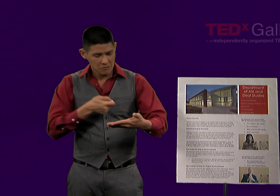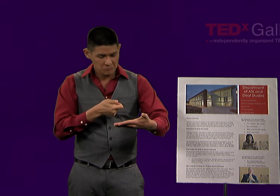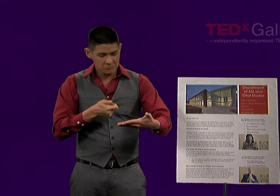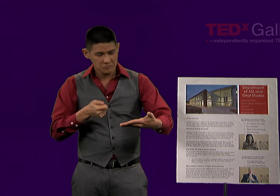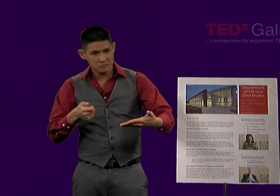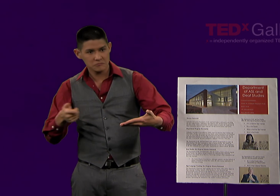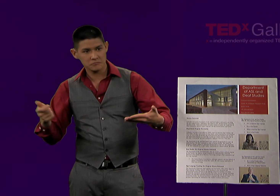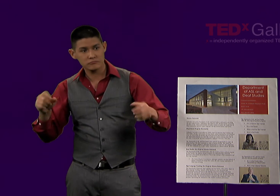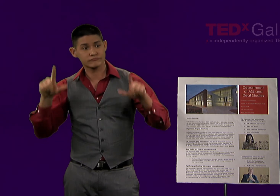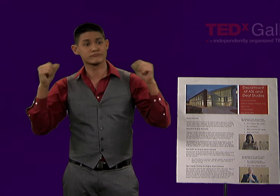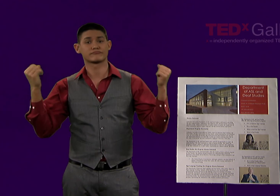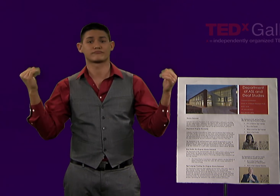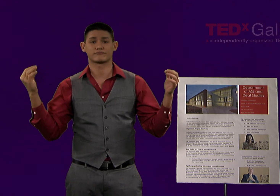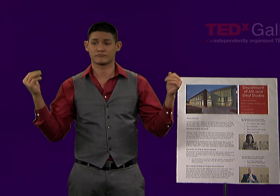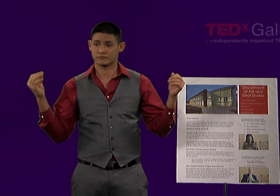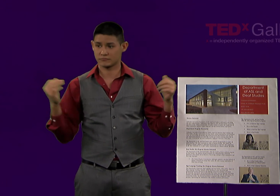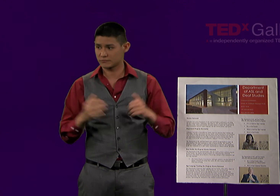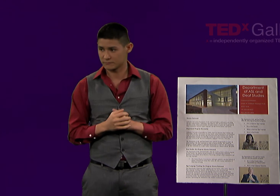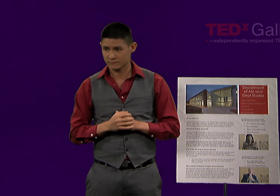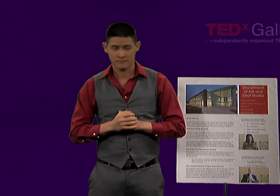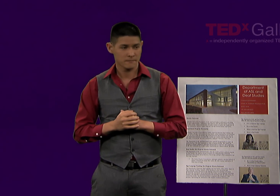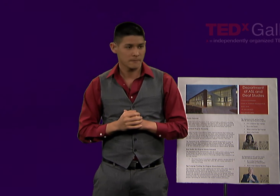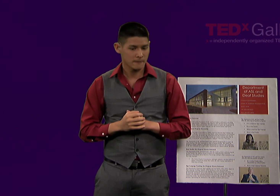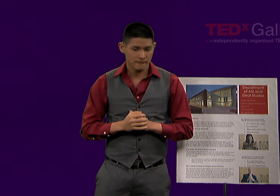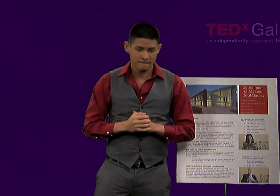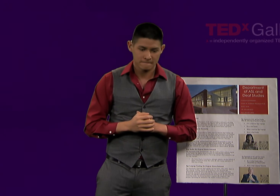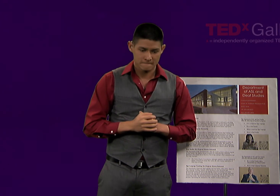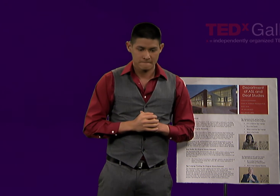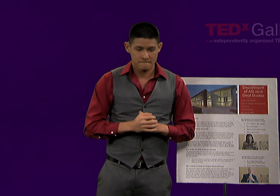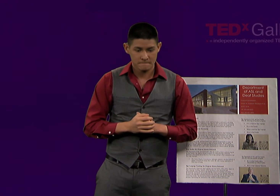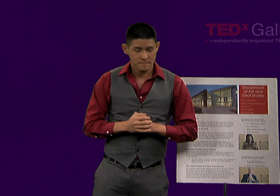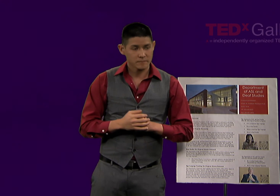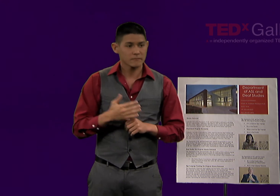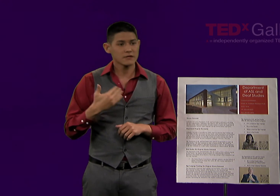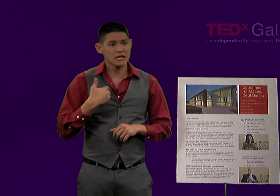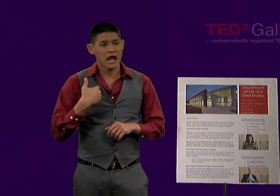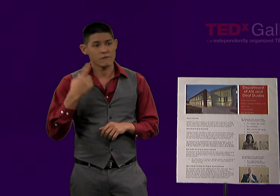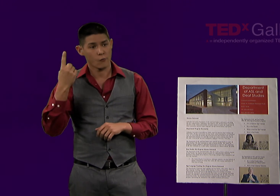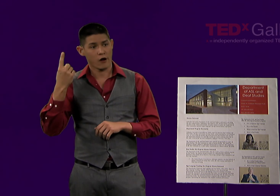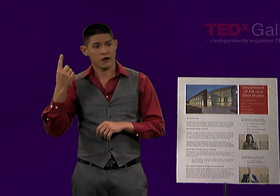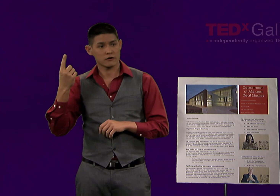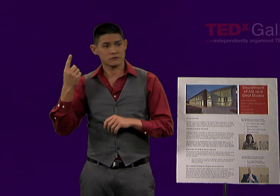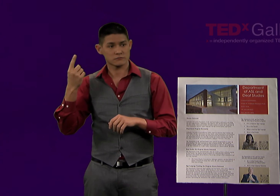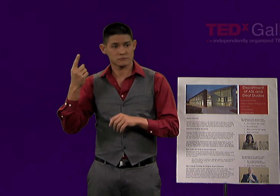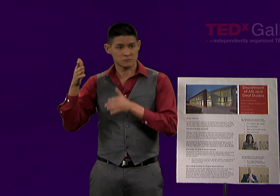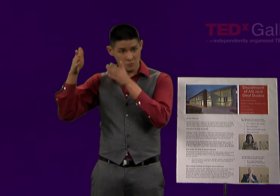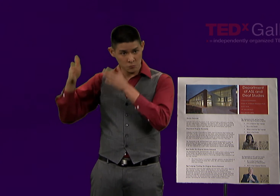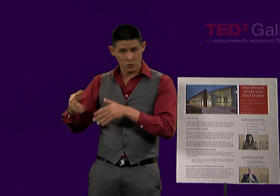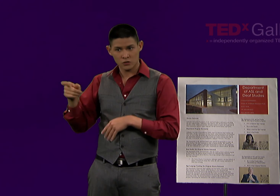This could be a recruitment tool as well. Recruitment materials could have QR codes for different programs and departments